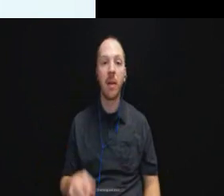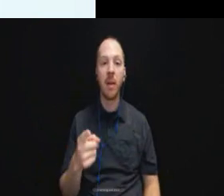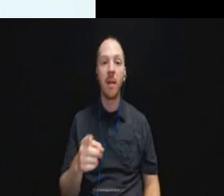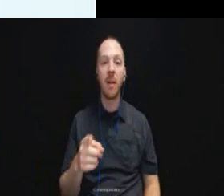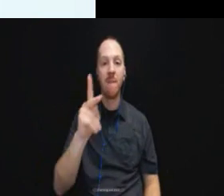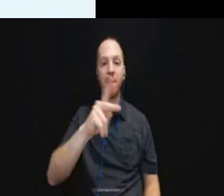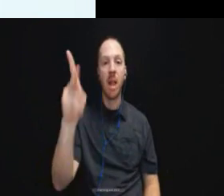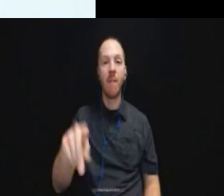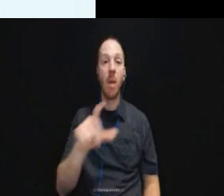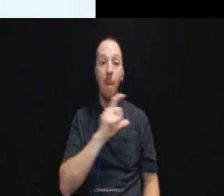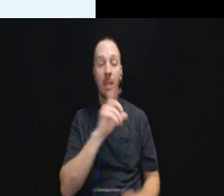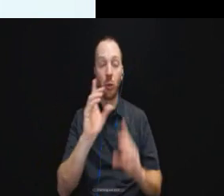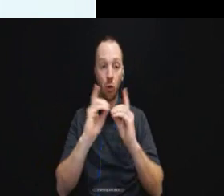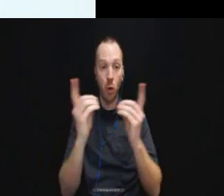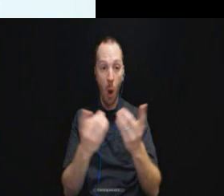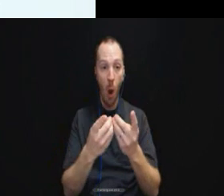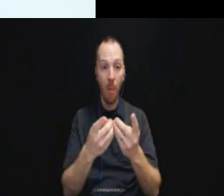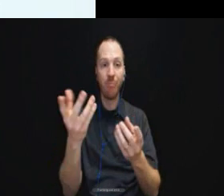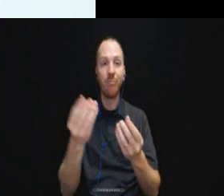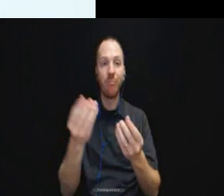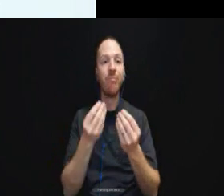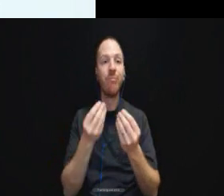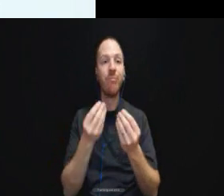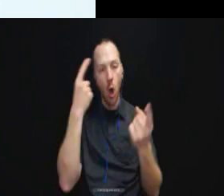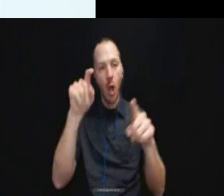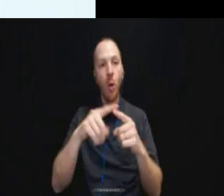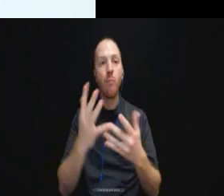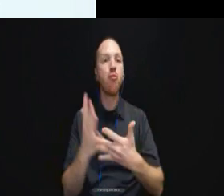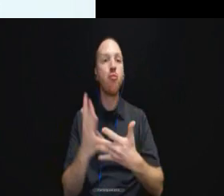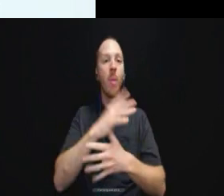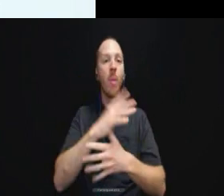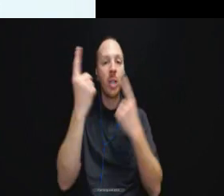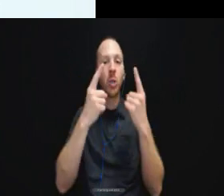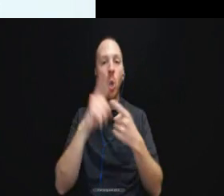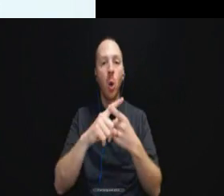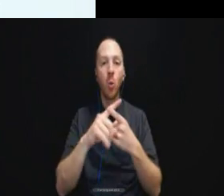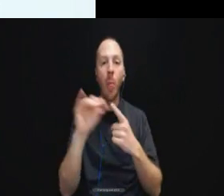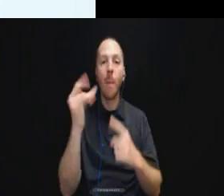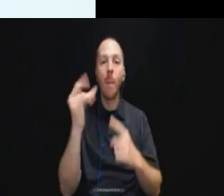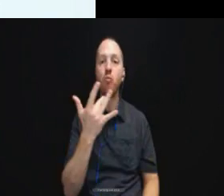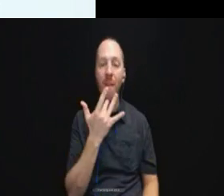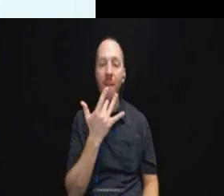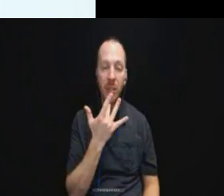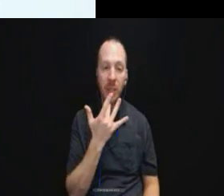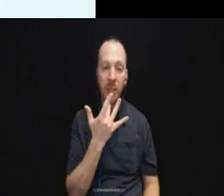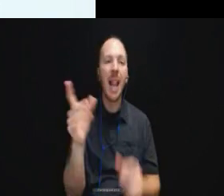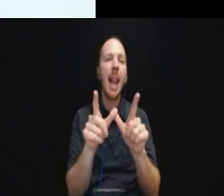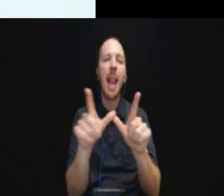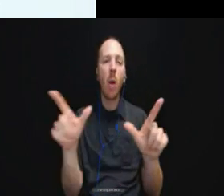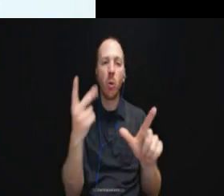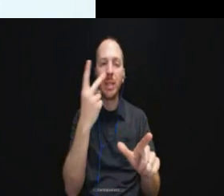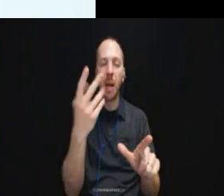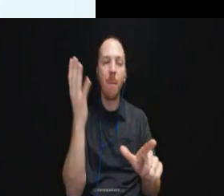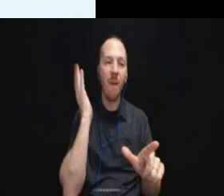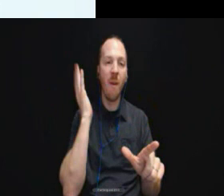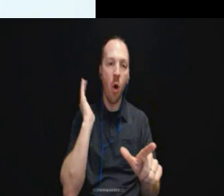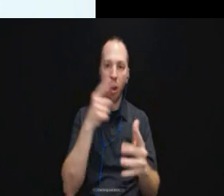police department agrees to give primary consideration to express preference.